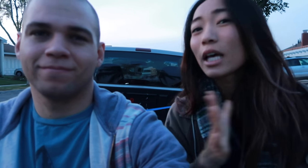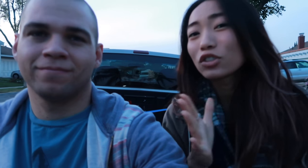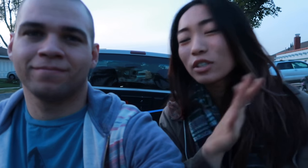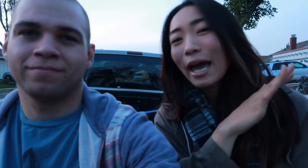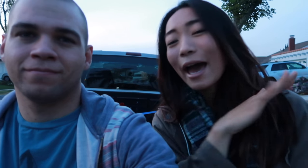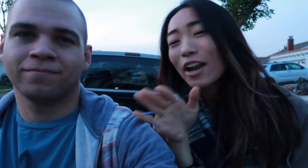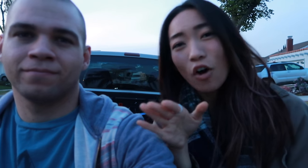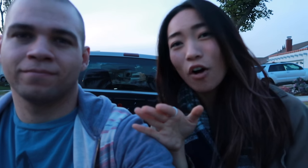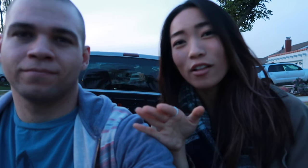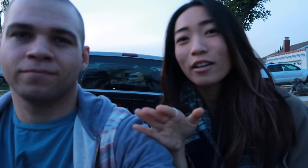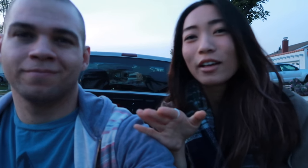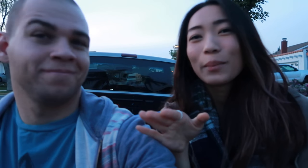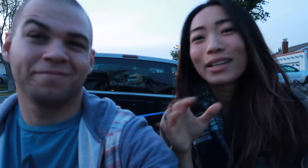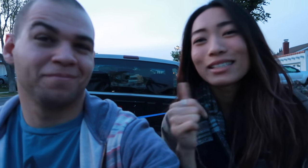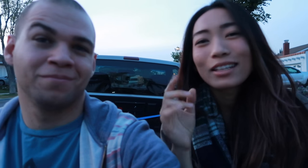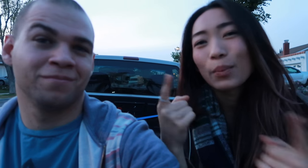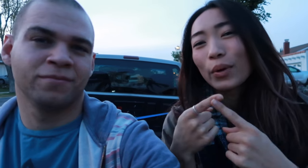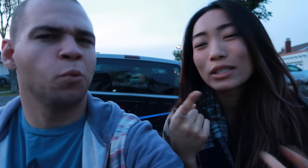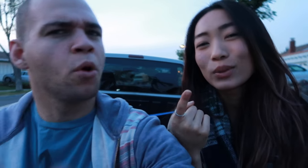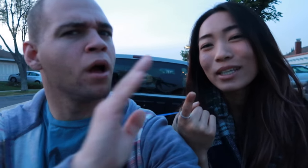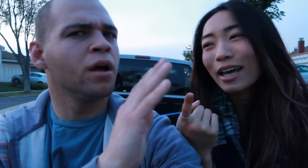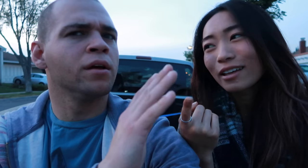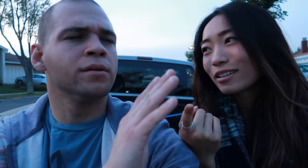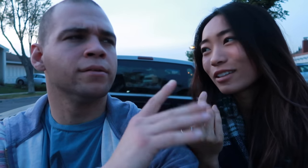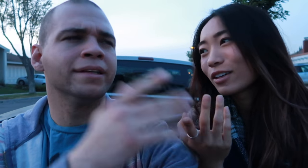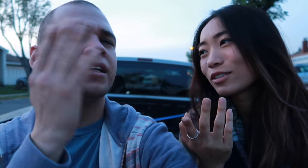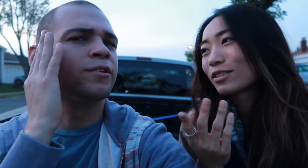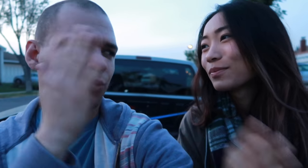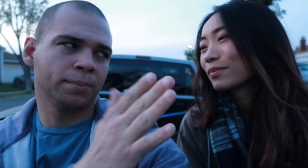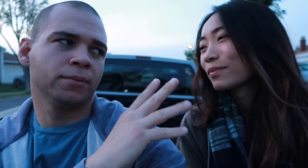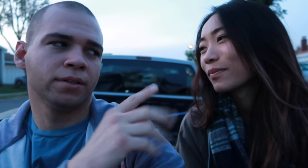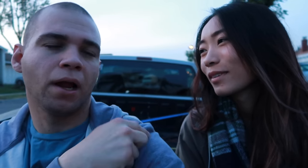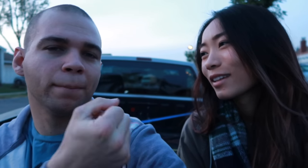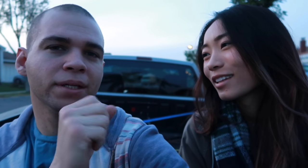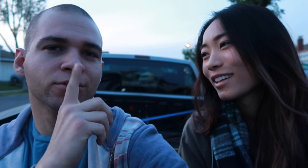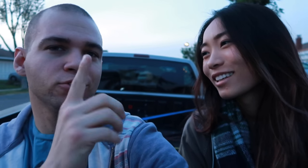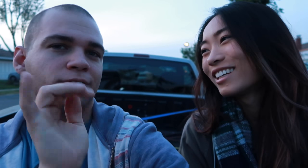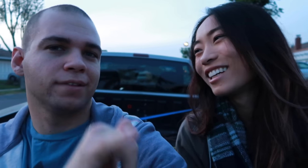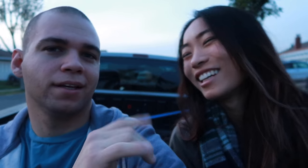luxury at all but that's not the point to it you know you can gonna make a HEY! it will be. I'll make sure of that